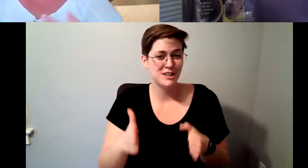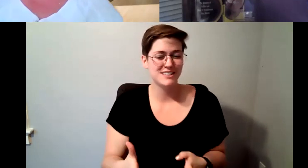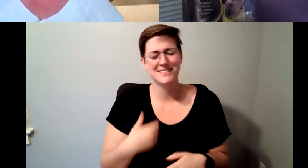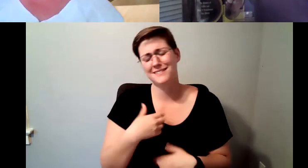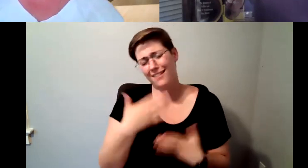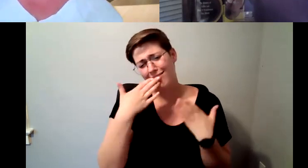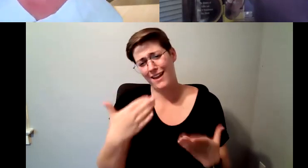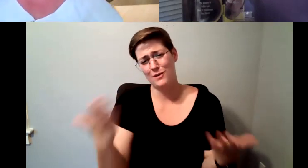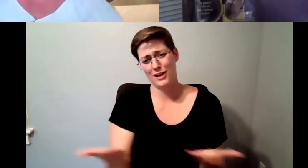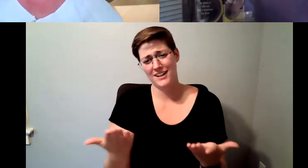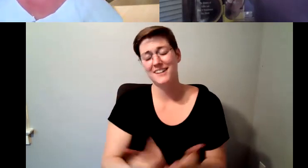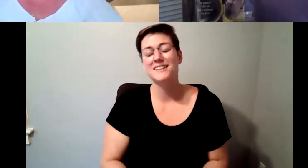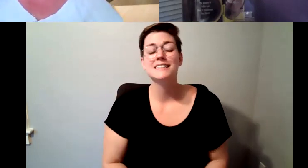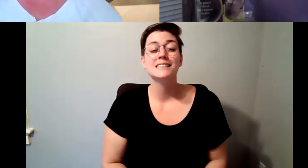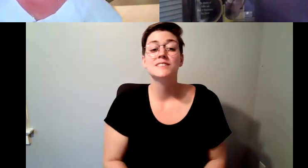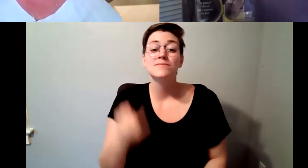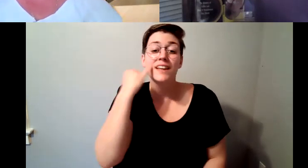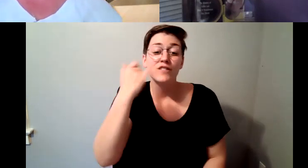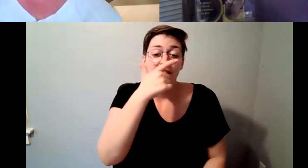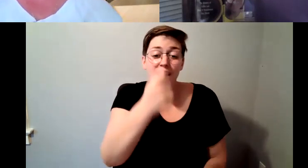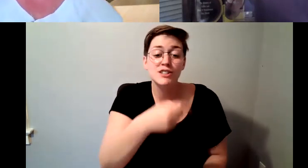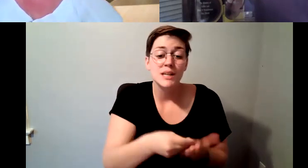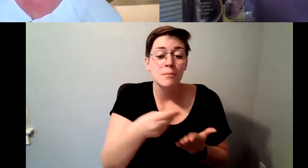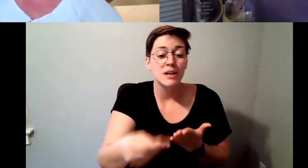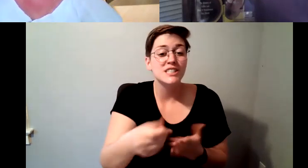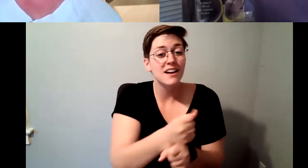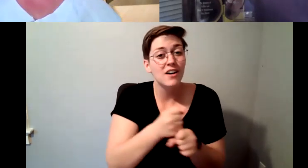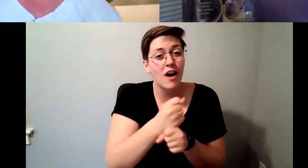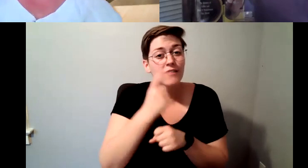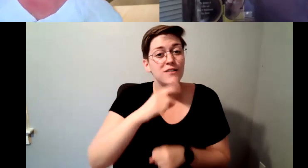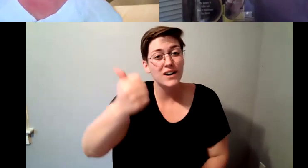Kelly Redder: If you're interested in purchasing the coffee for dummies by D. Major Cohen, please